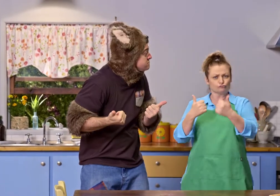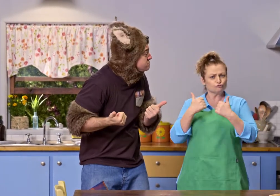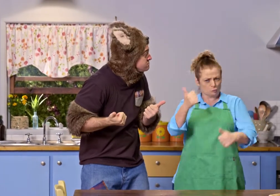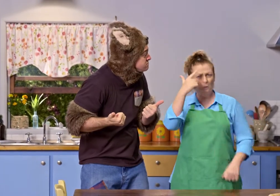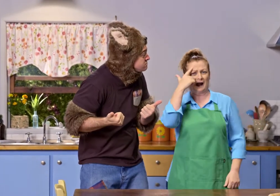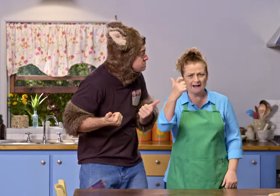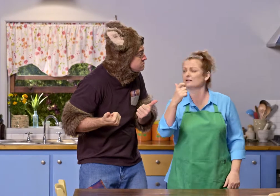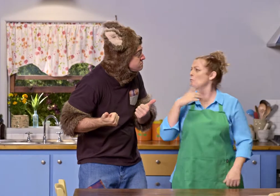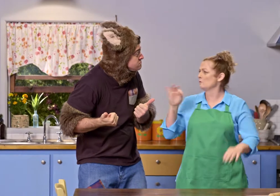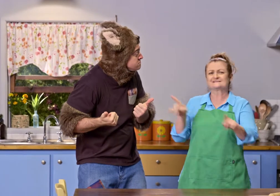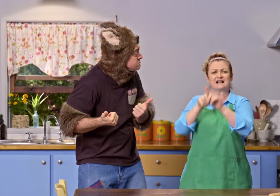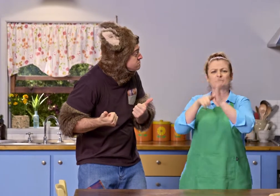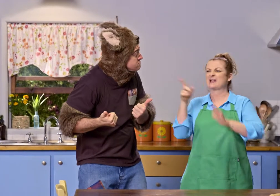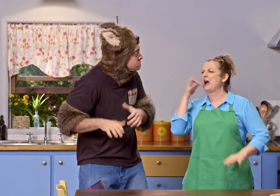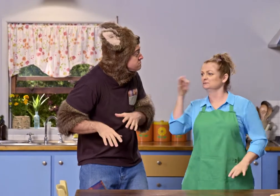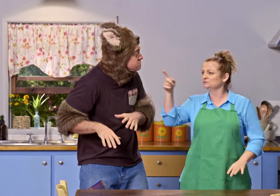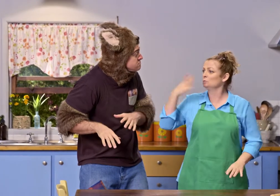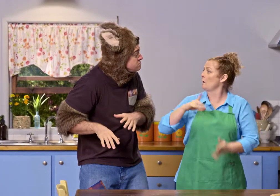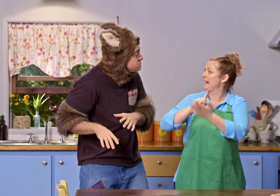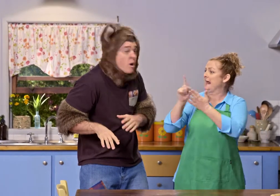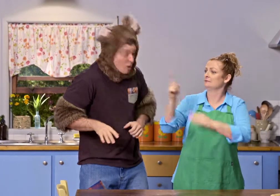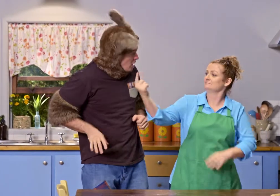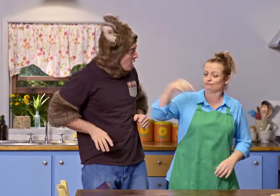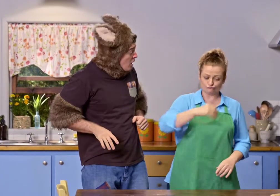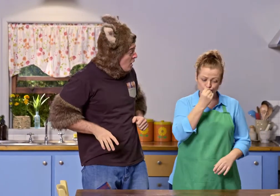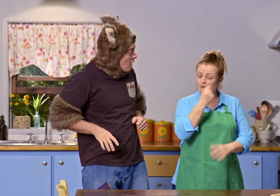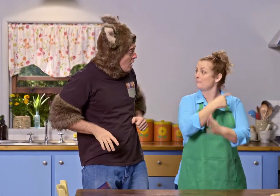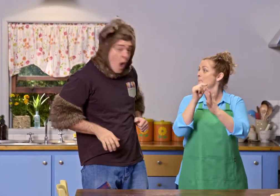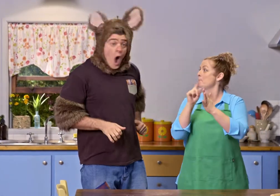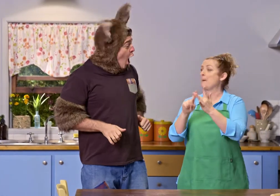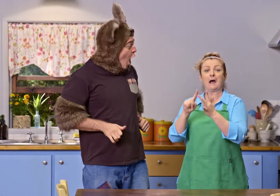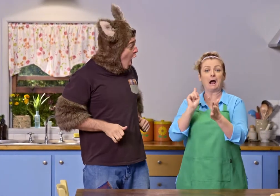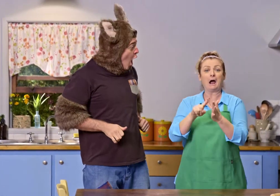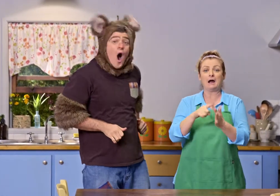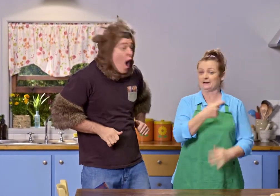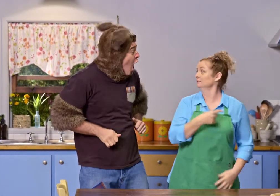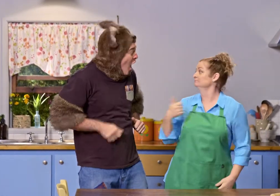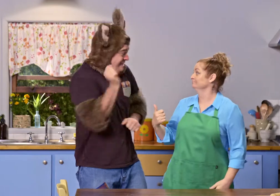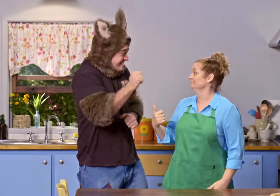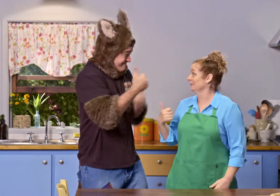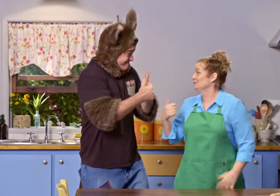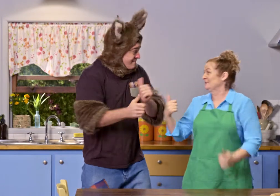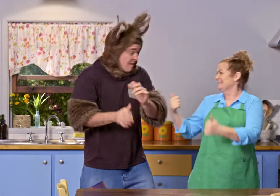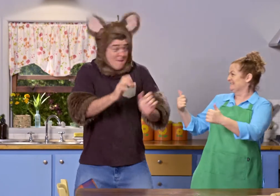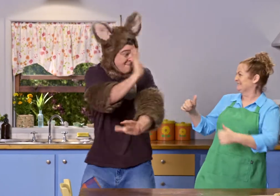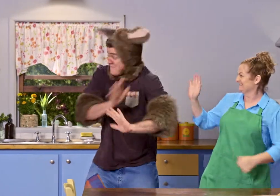Oh, yes - great idea, Possum. While you're there, can you ask him if he'd like to come over and eat some pie later? Yep, OK.